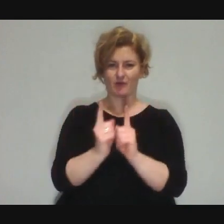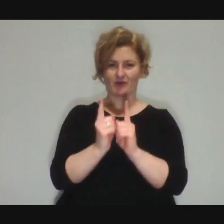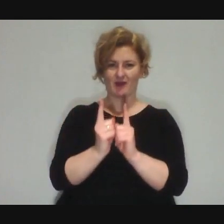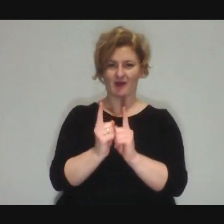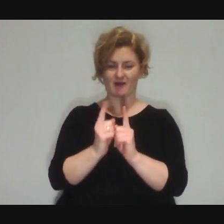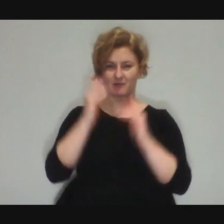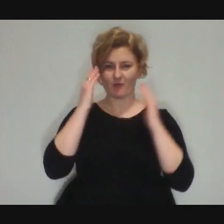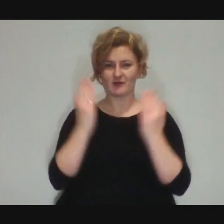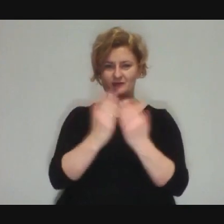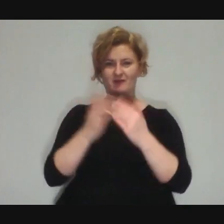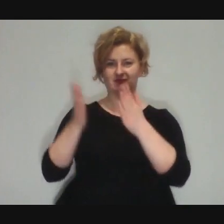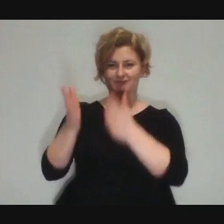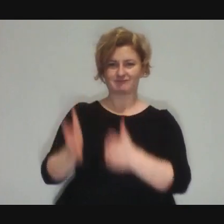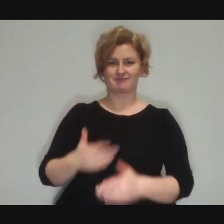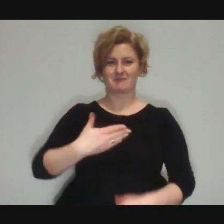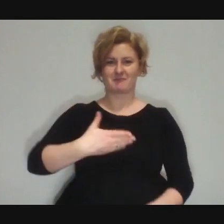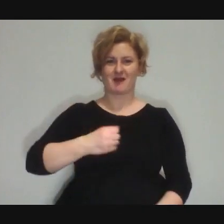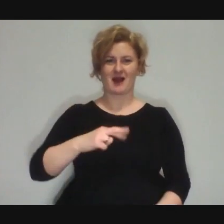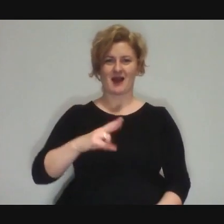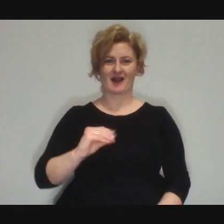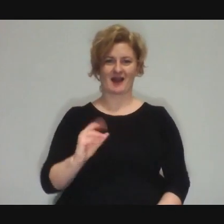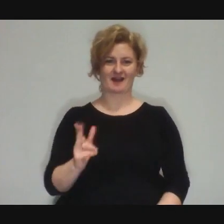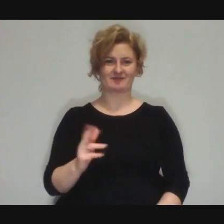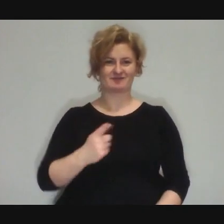Marek: Did you stay for this workshop after all?